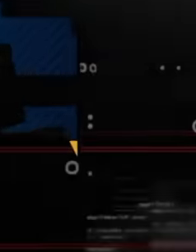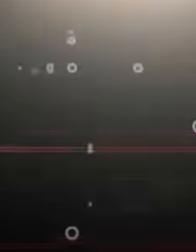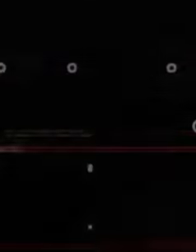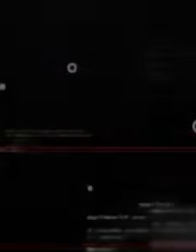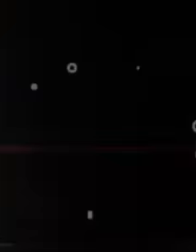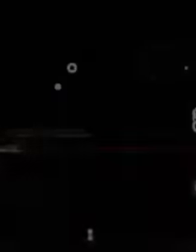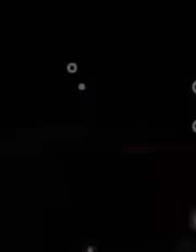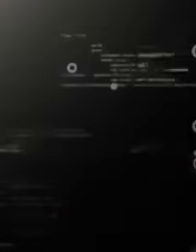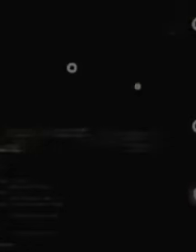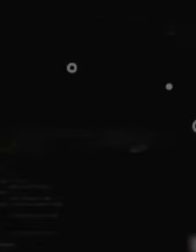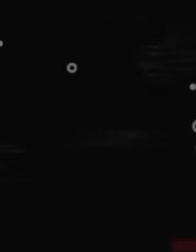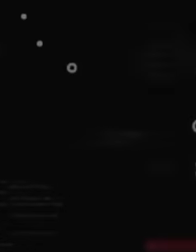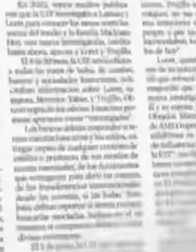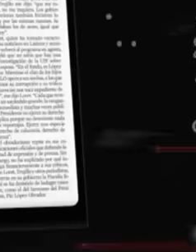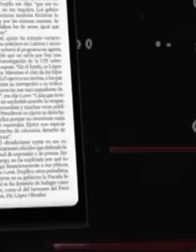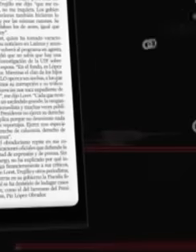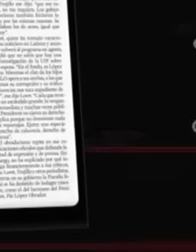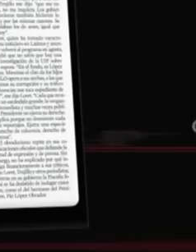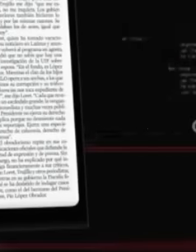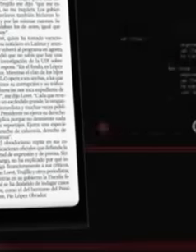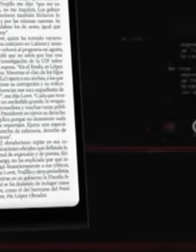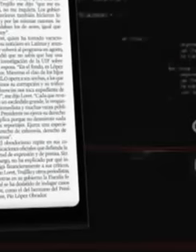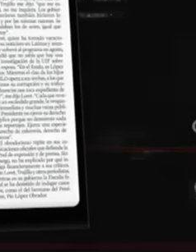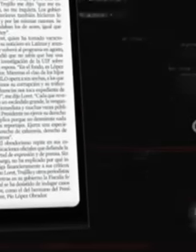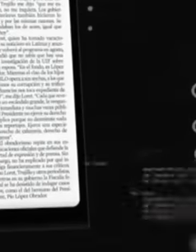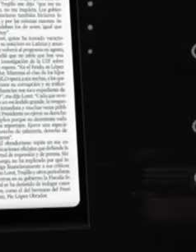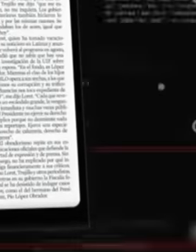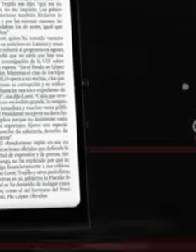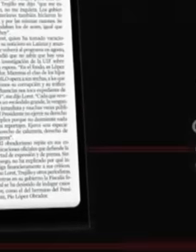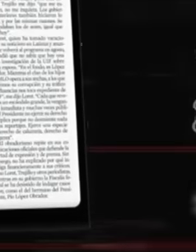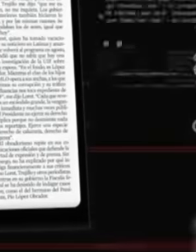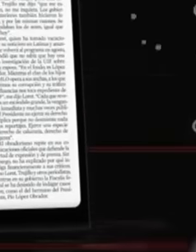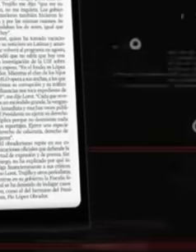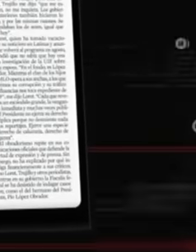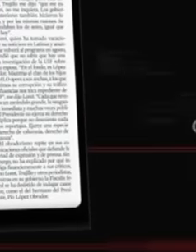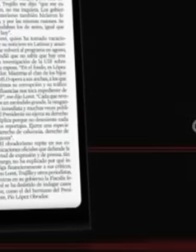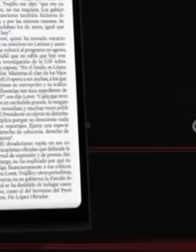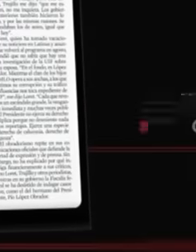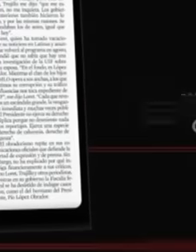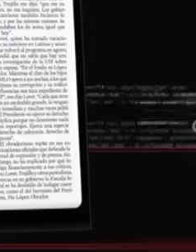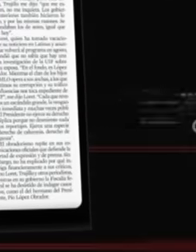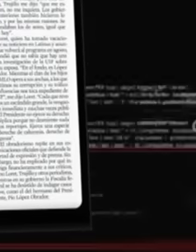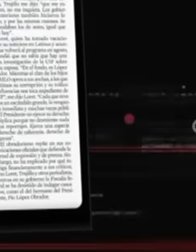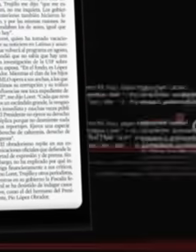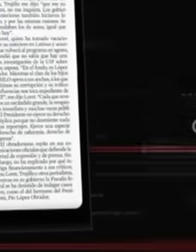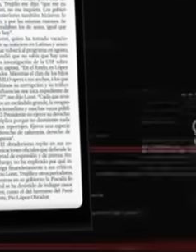media, journalists and commentators launched a coordinated disinformation campaign